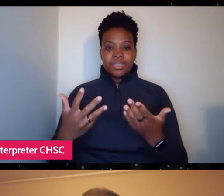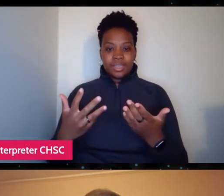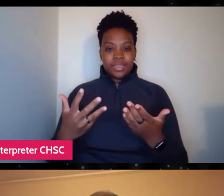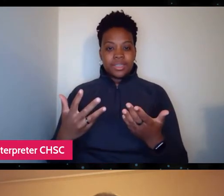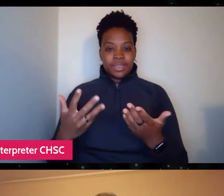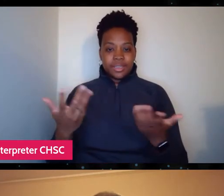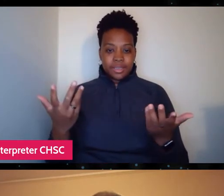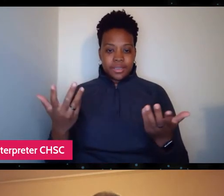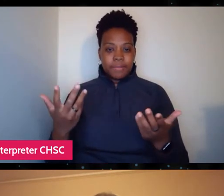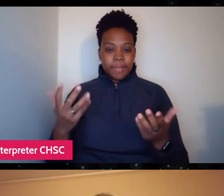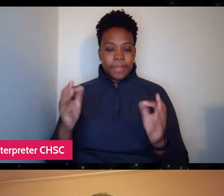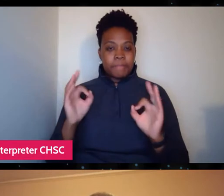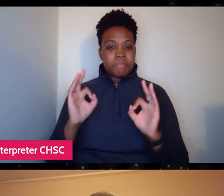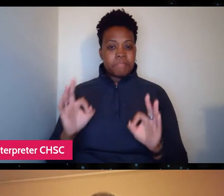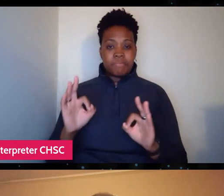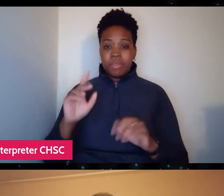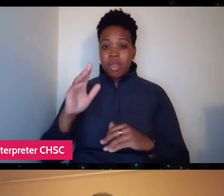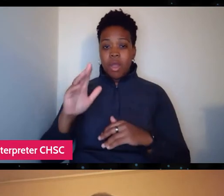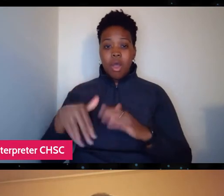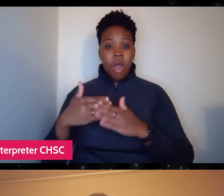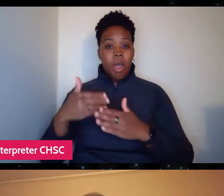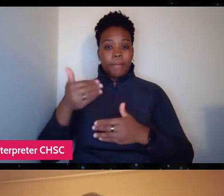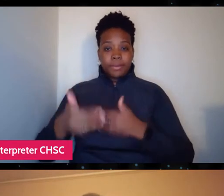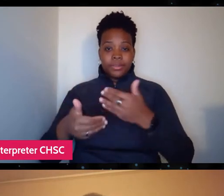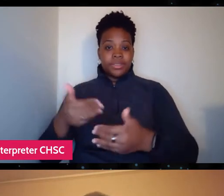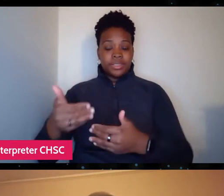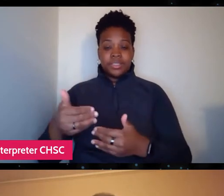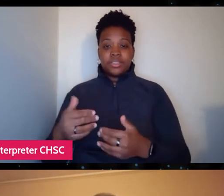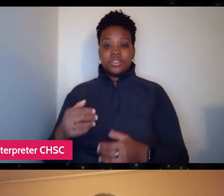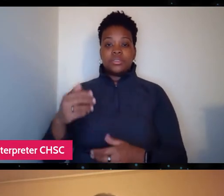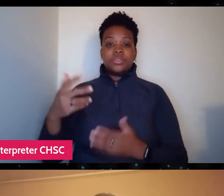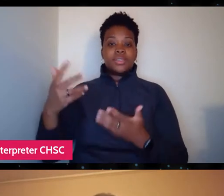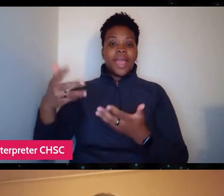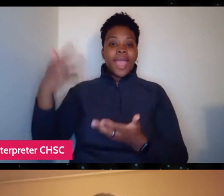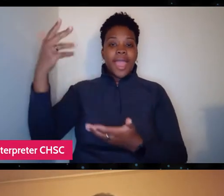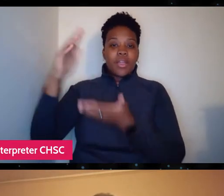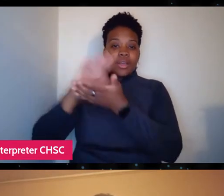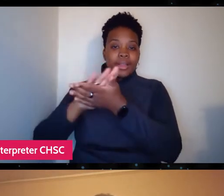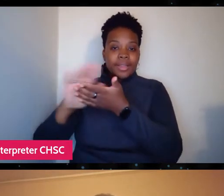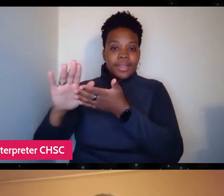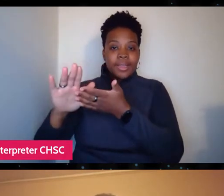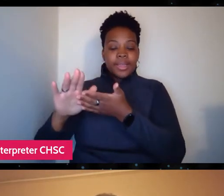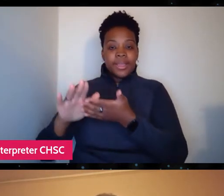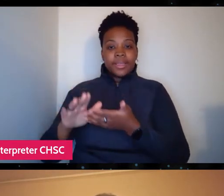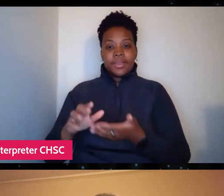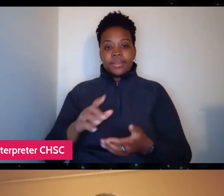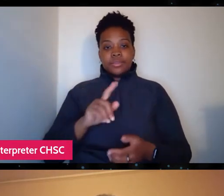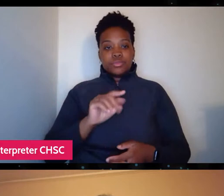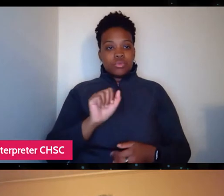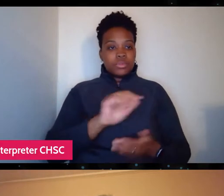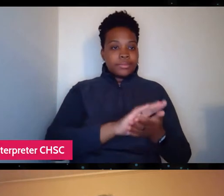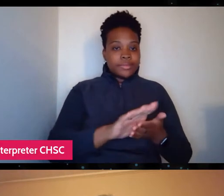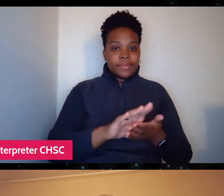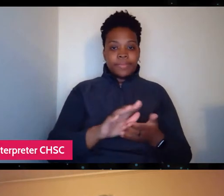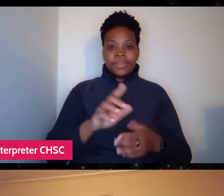There's always procedures in place. All the air is getting purified, everything's going to sterilize all the time. So even though we can help as many people,